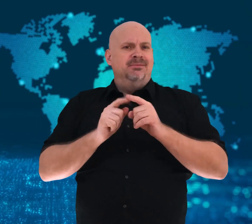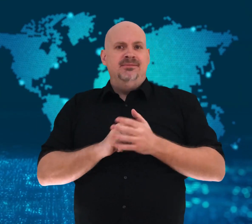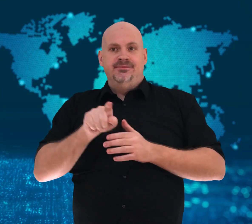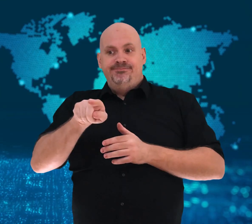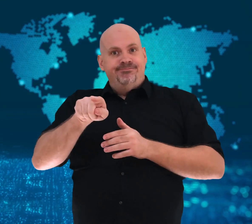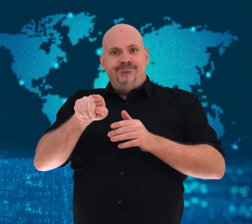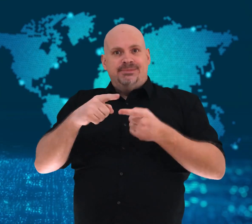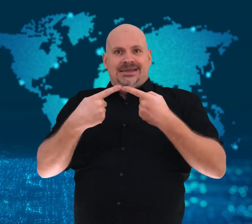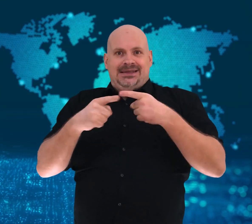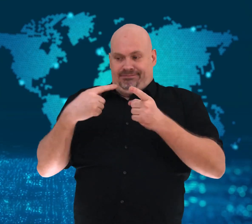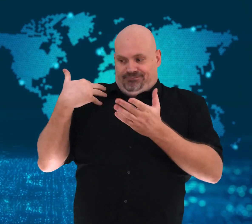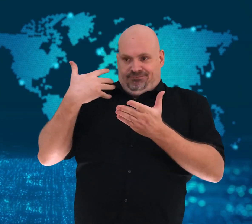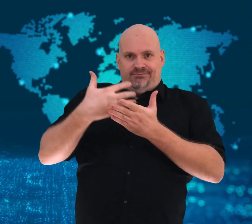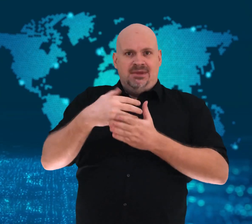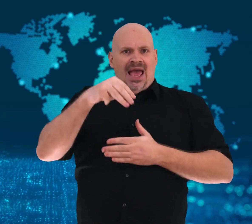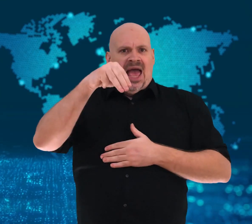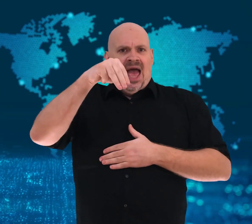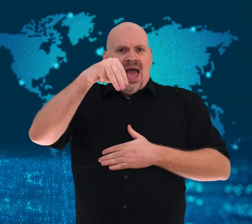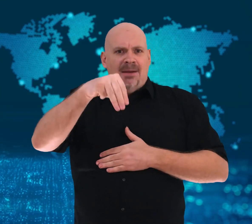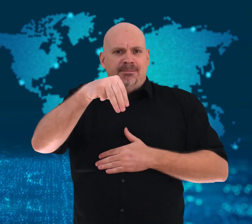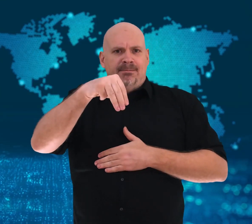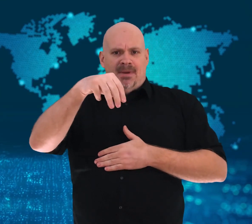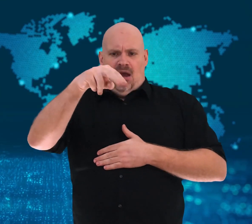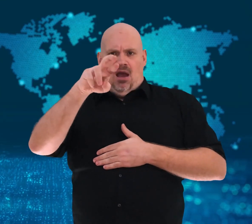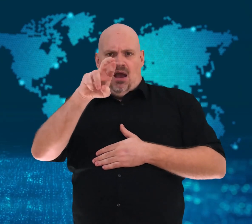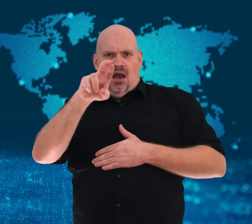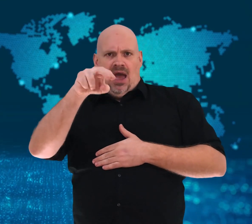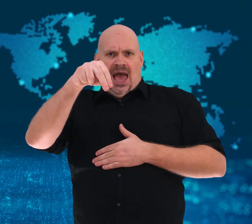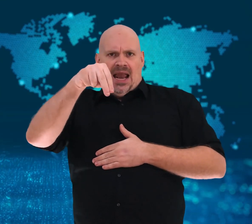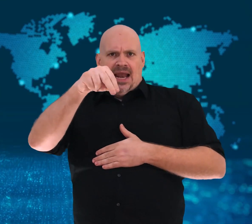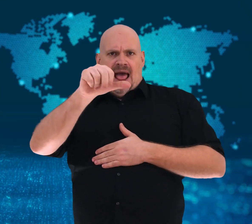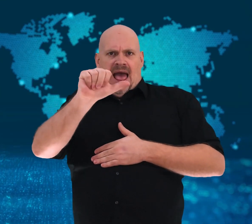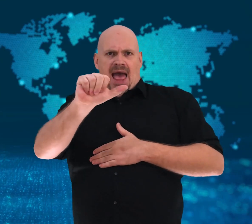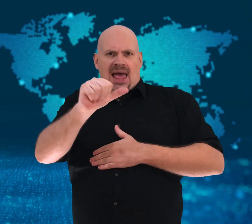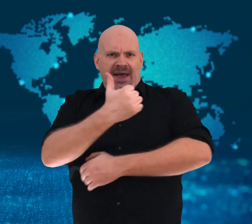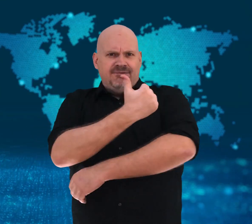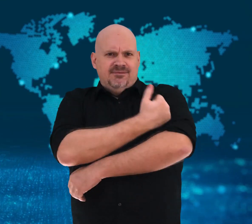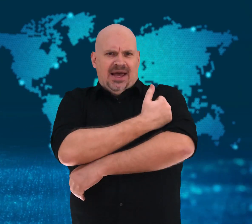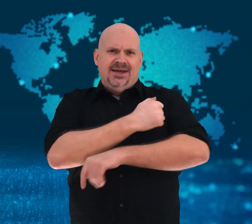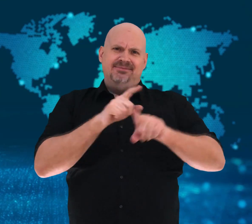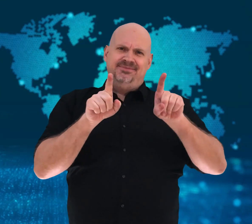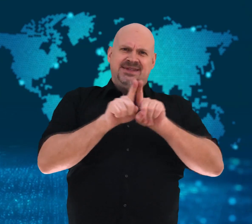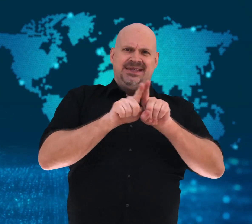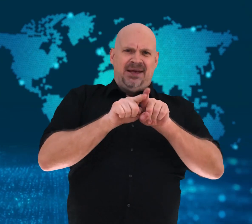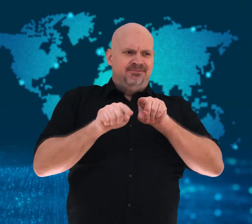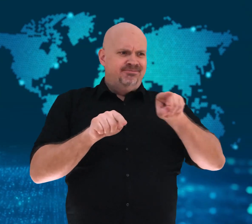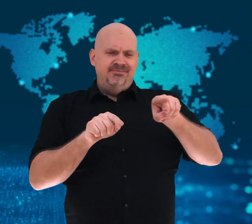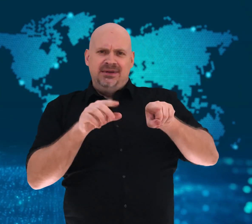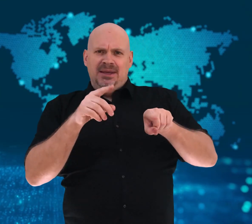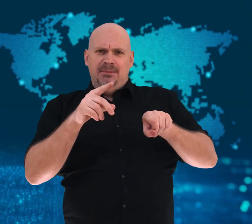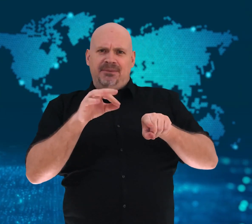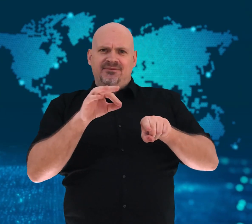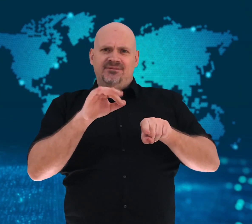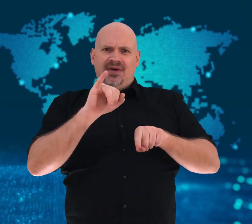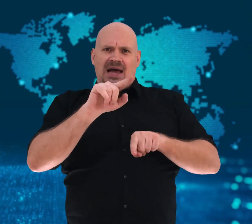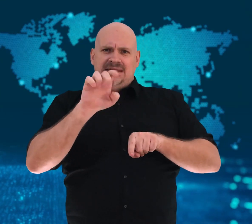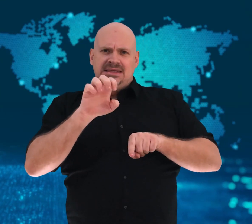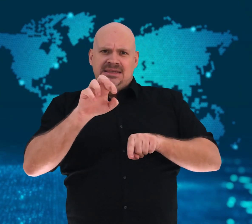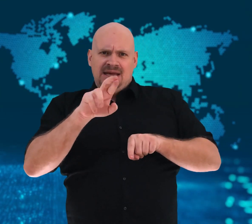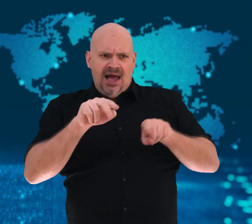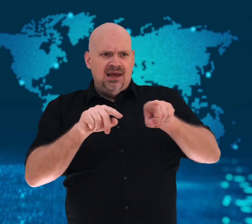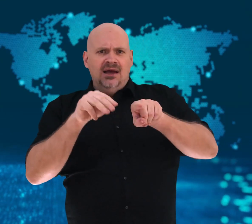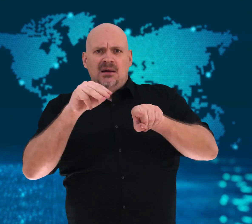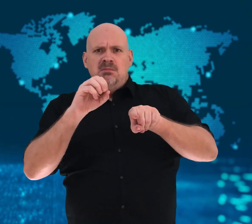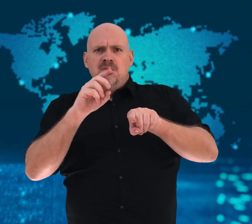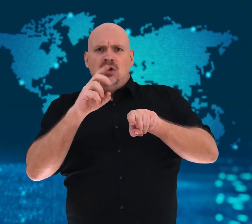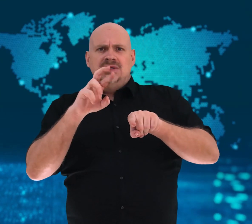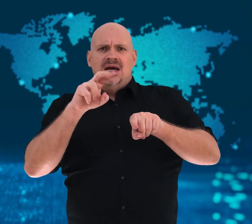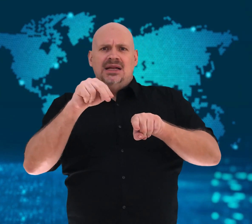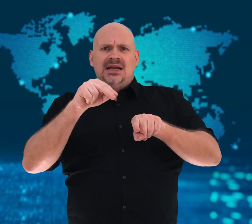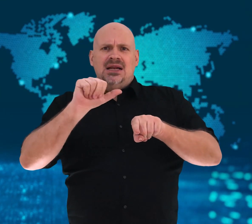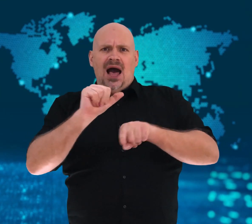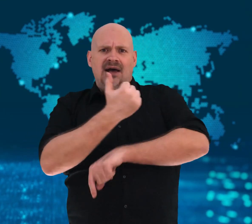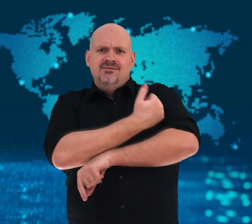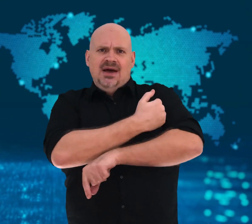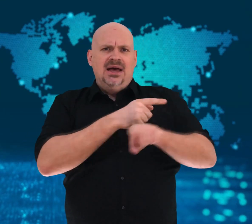meaning that it is not an mRNA vaccine like that of Moderna and Pfizer.